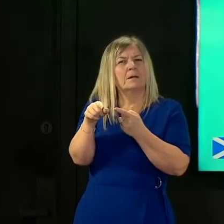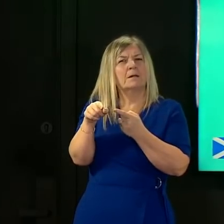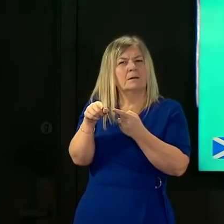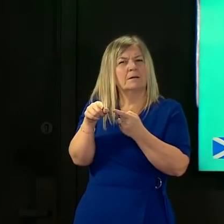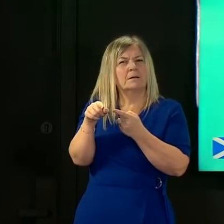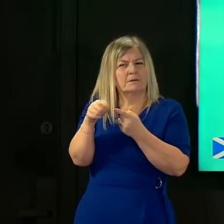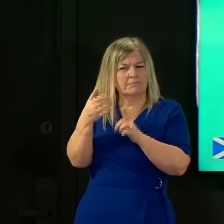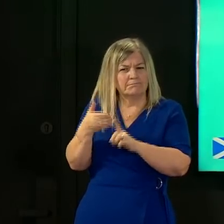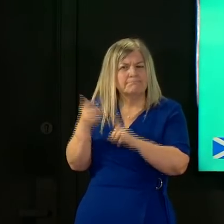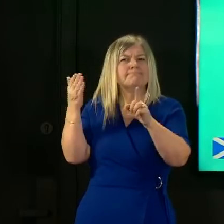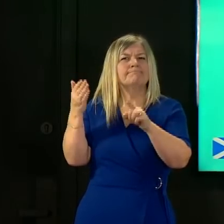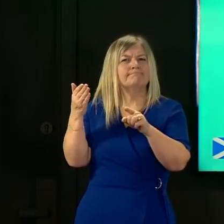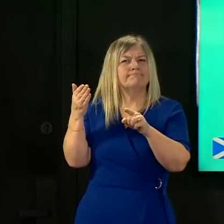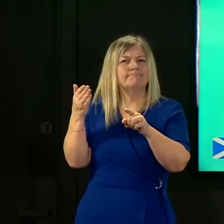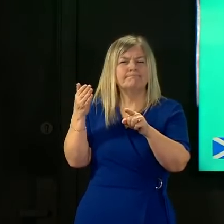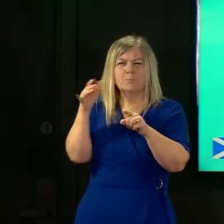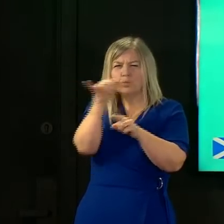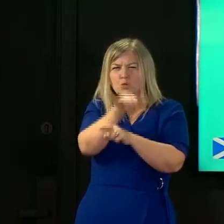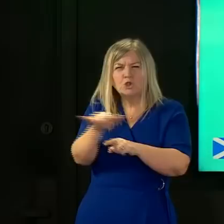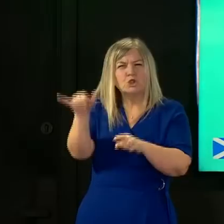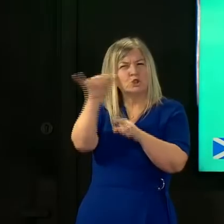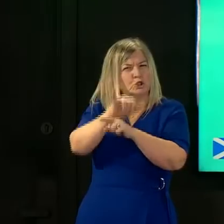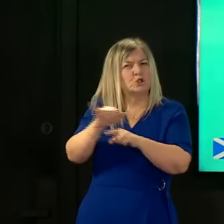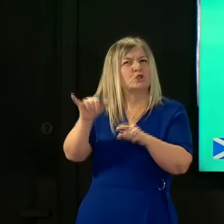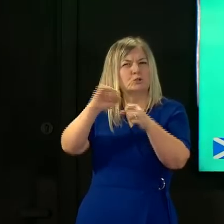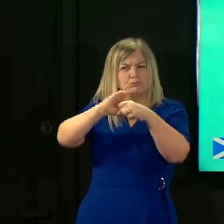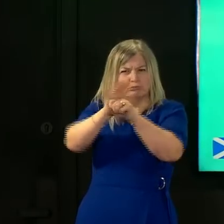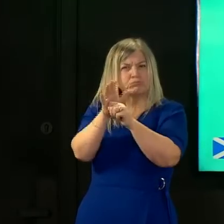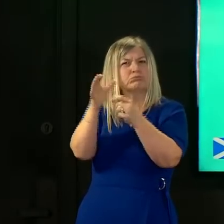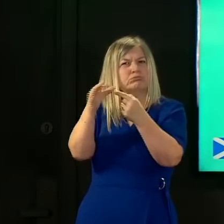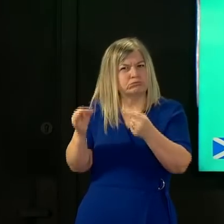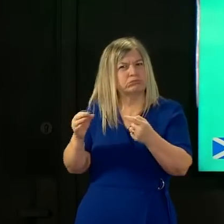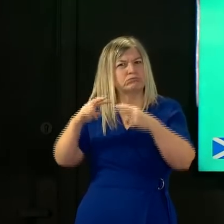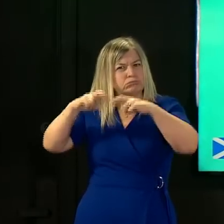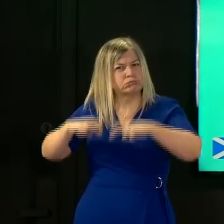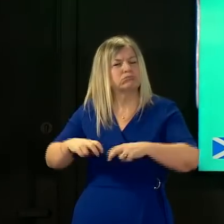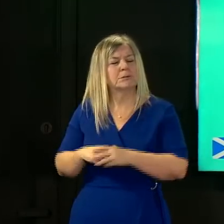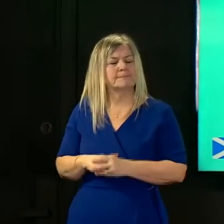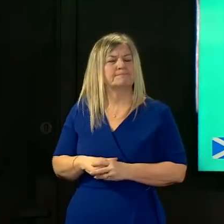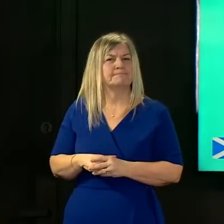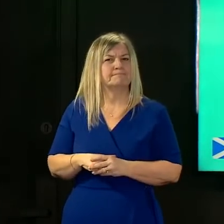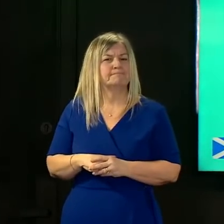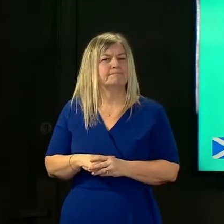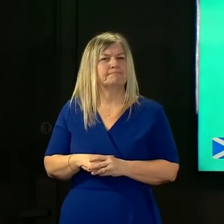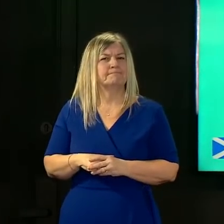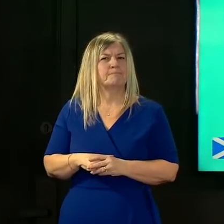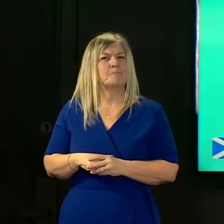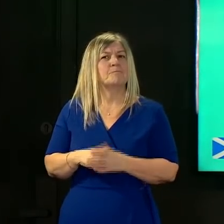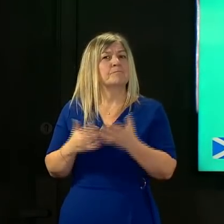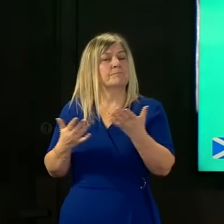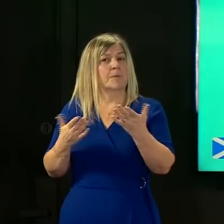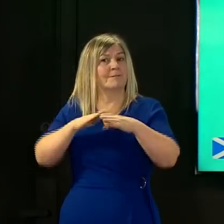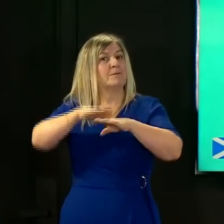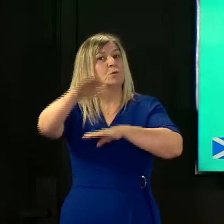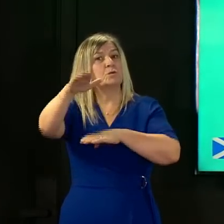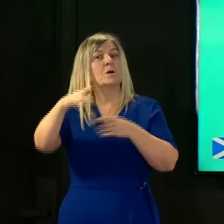identifying the exact viral genomes associated with each case now in the future what i expect